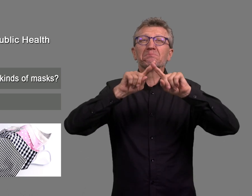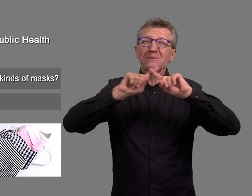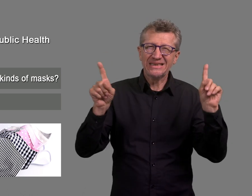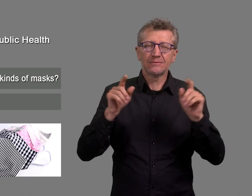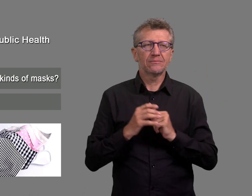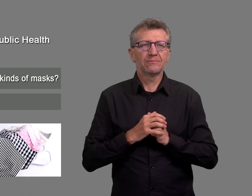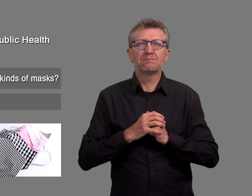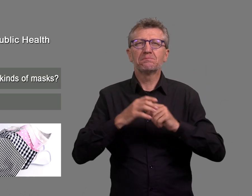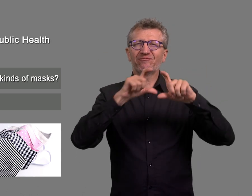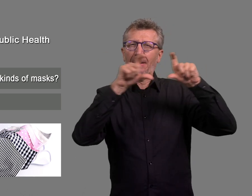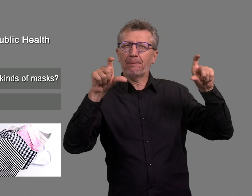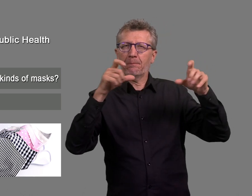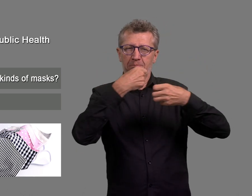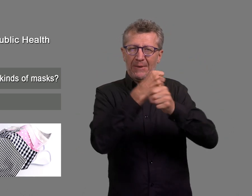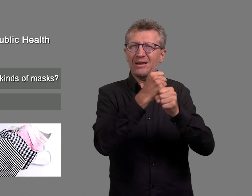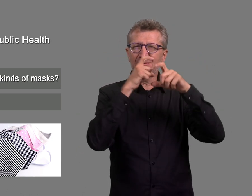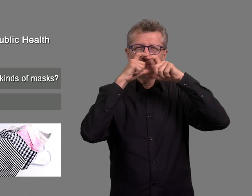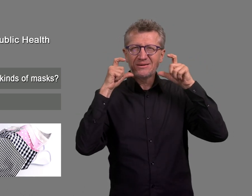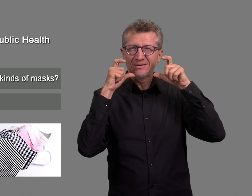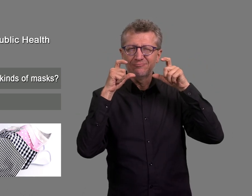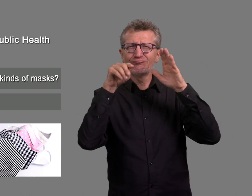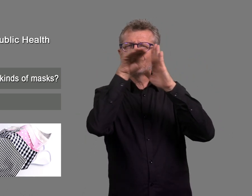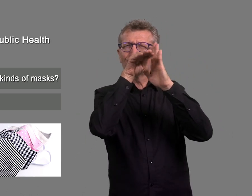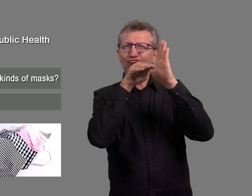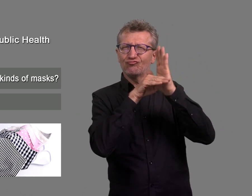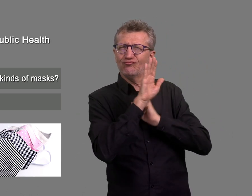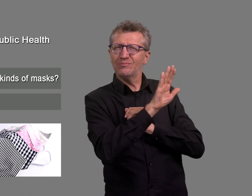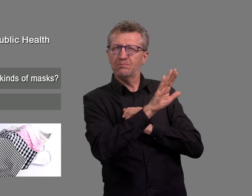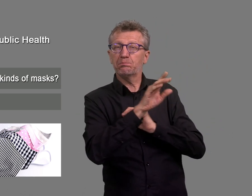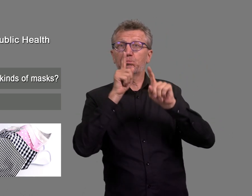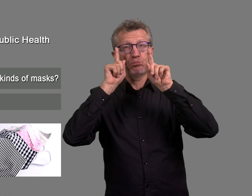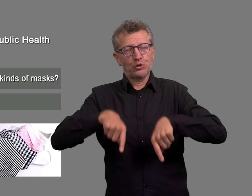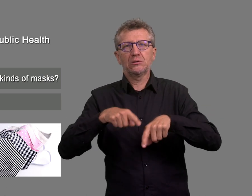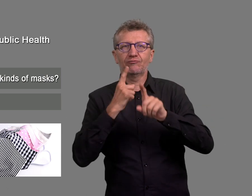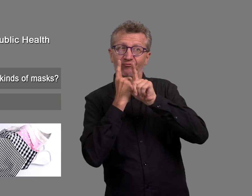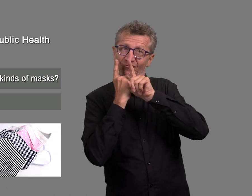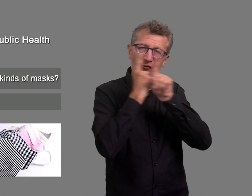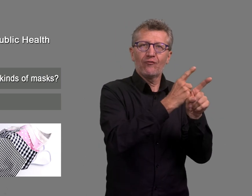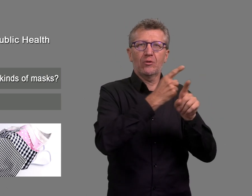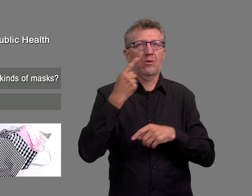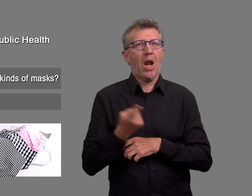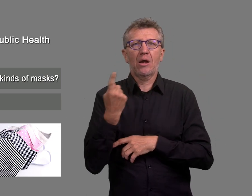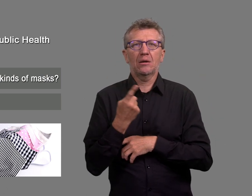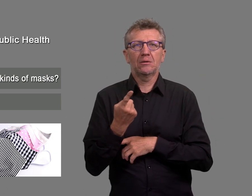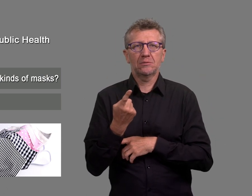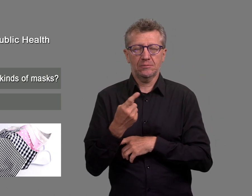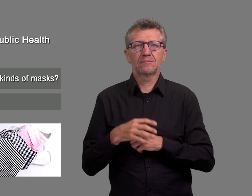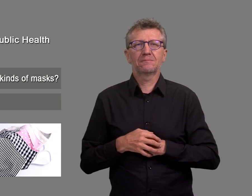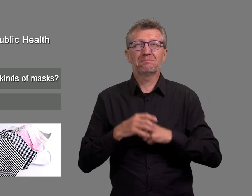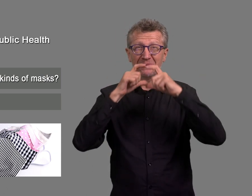Always follow the manufacturer’s instructions for use and care.